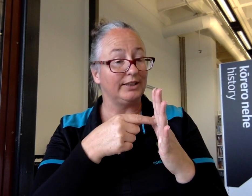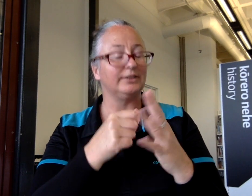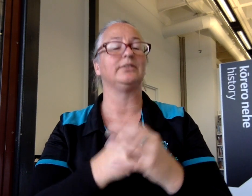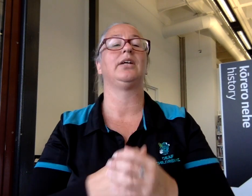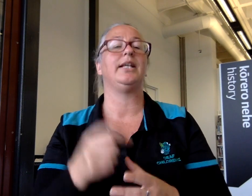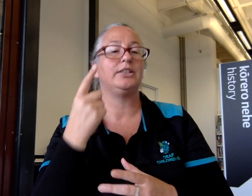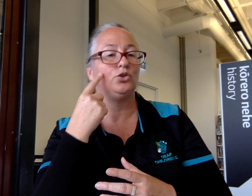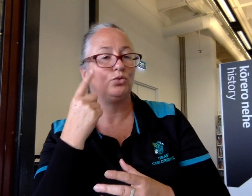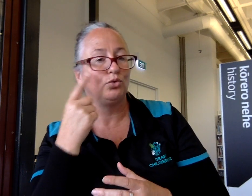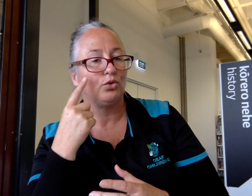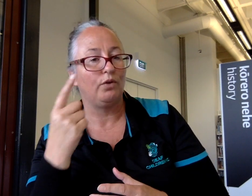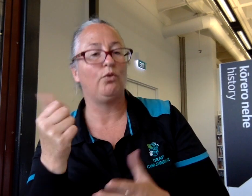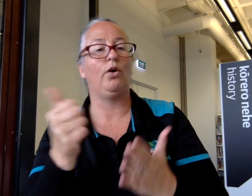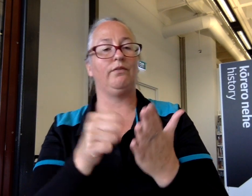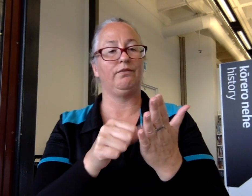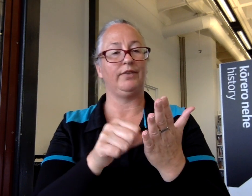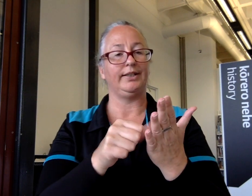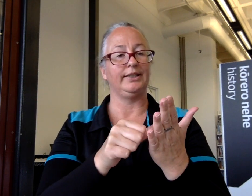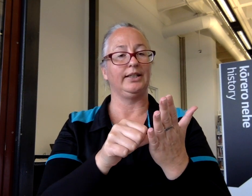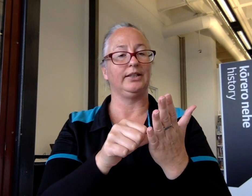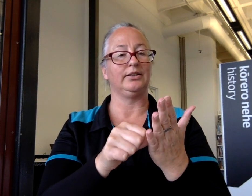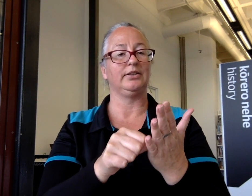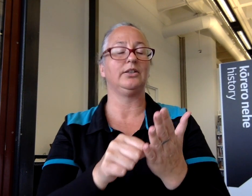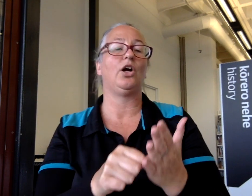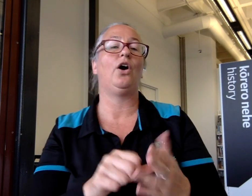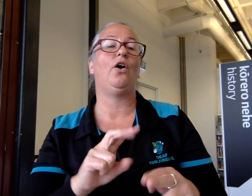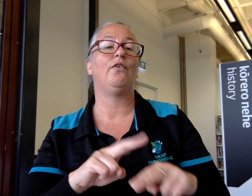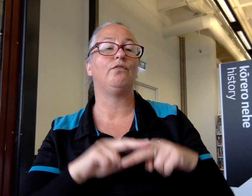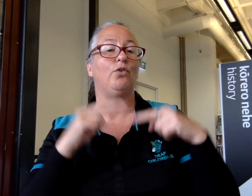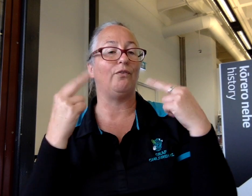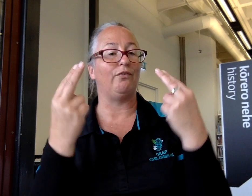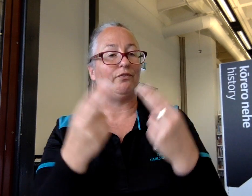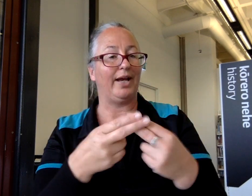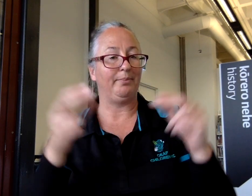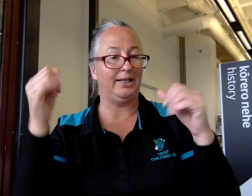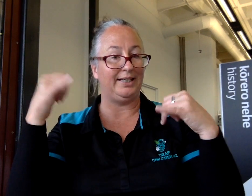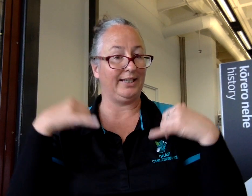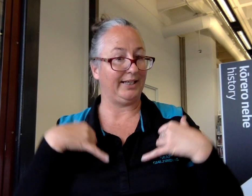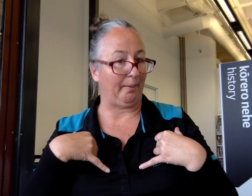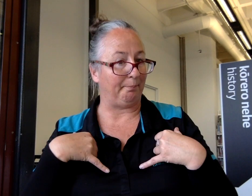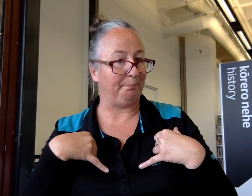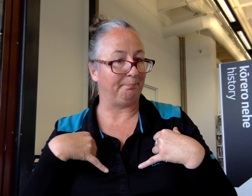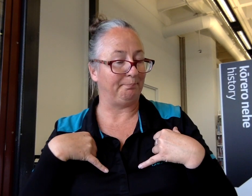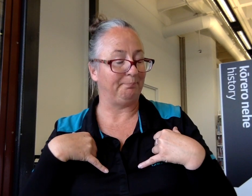Looking for funding for our Family Camp,